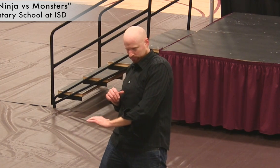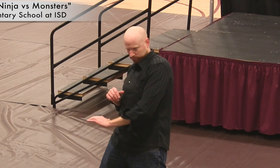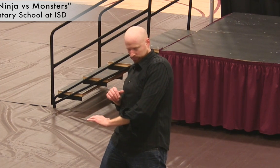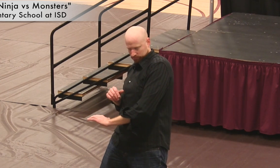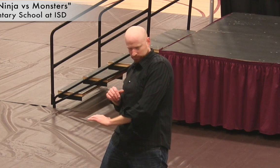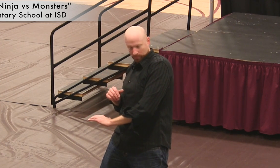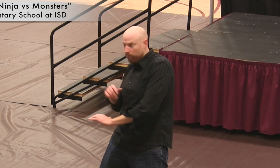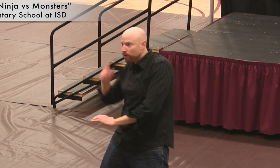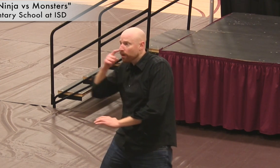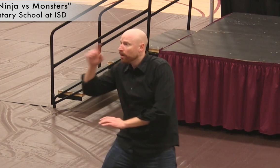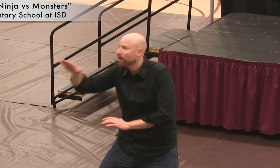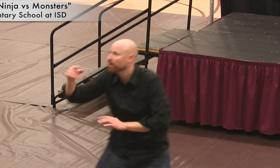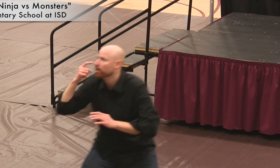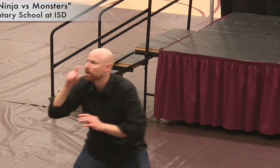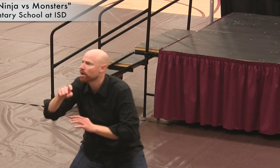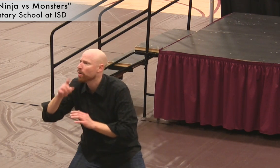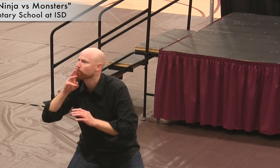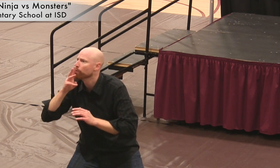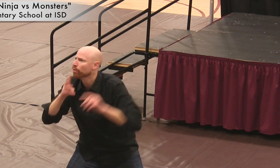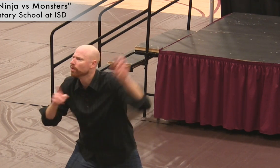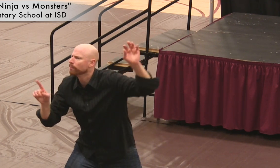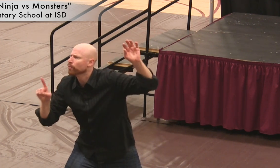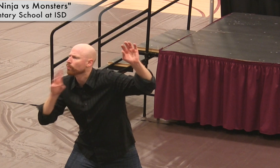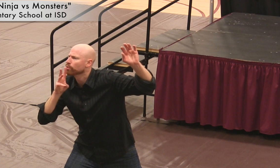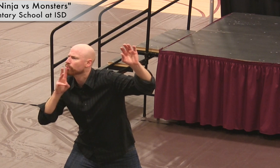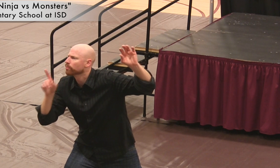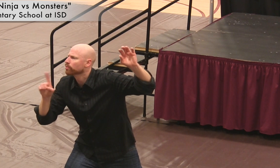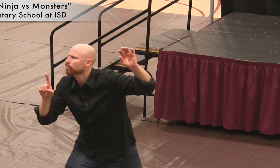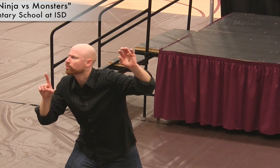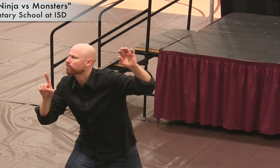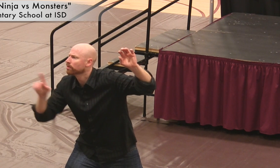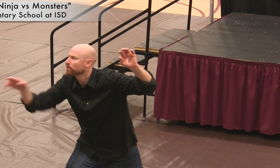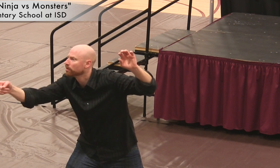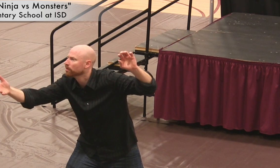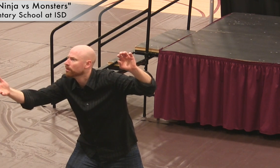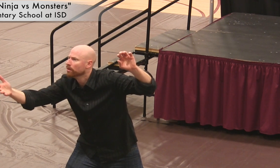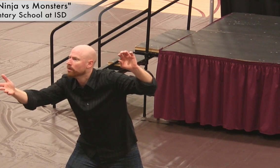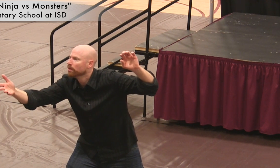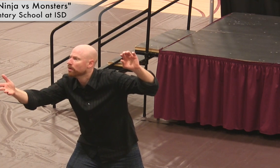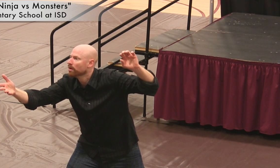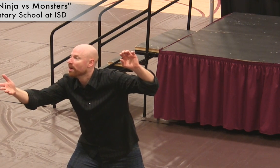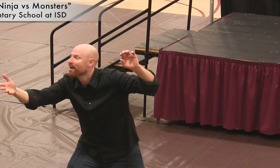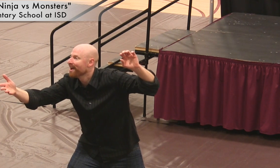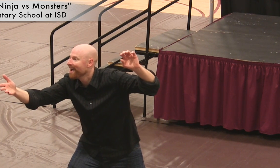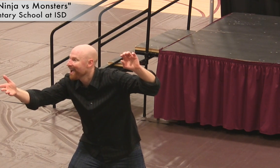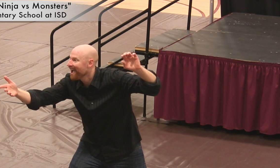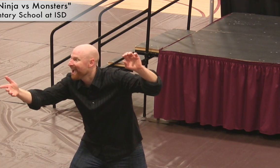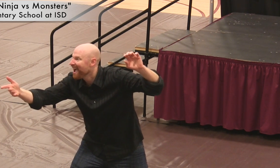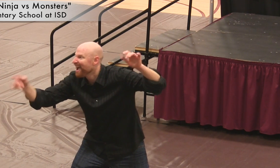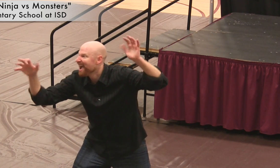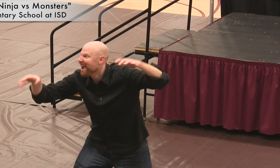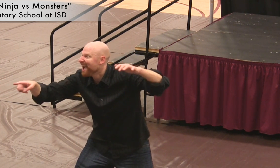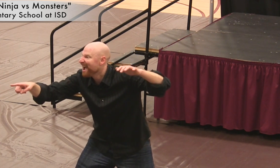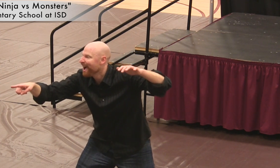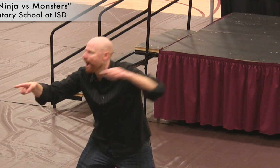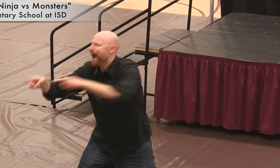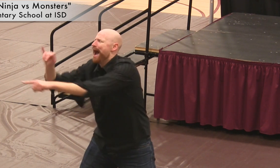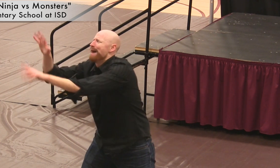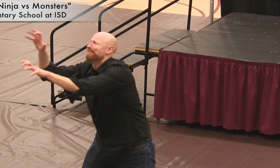surveys his victory - and LOOK! Where’s that raindrop we spoke about earlier? [audience comments]